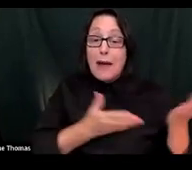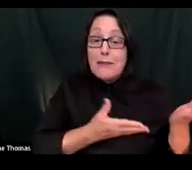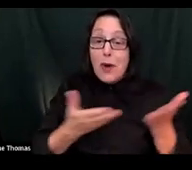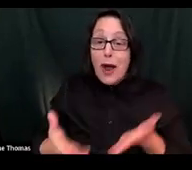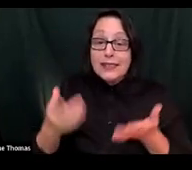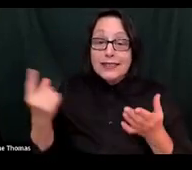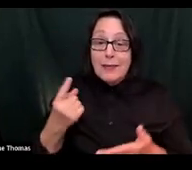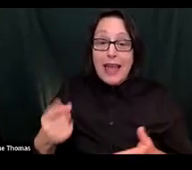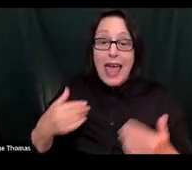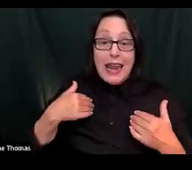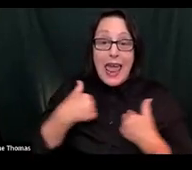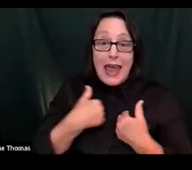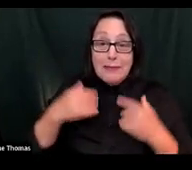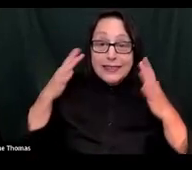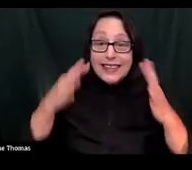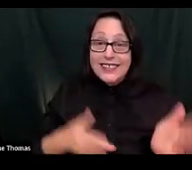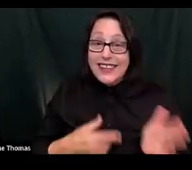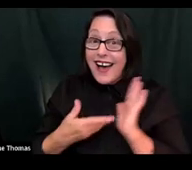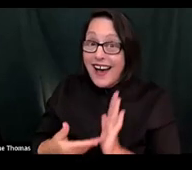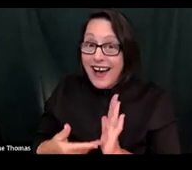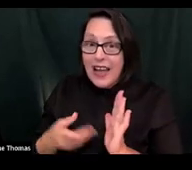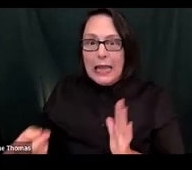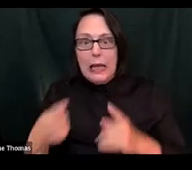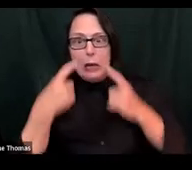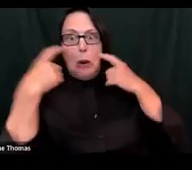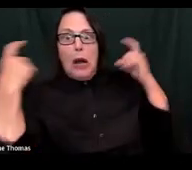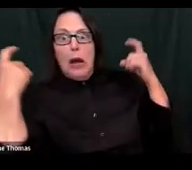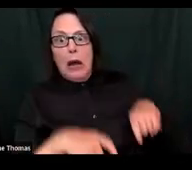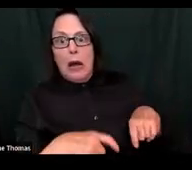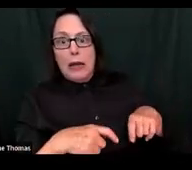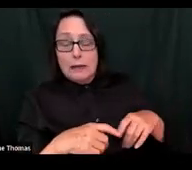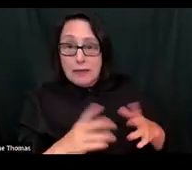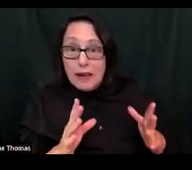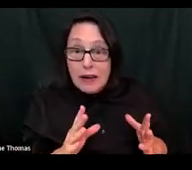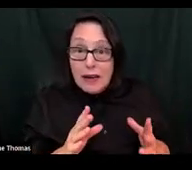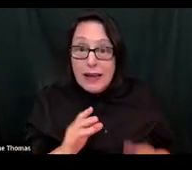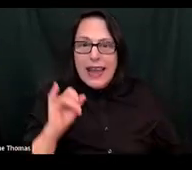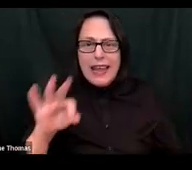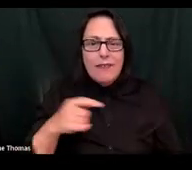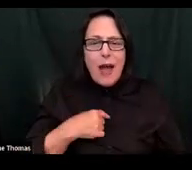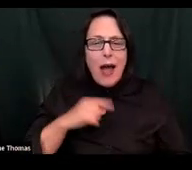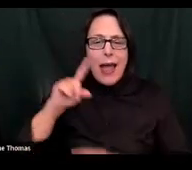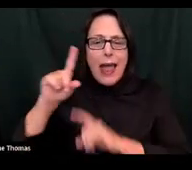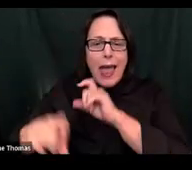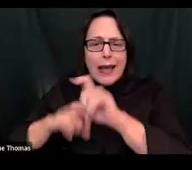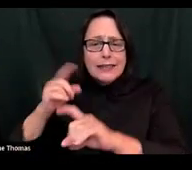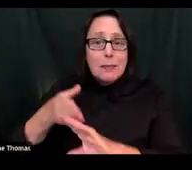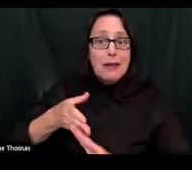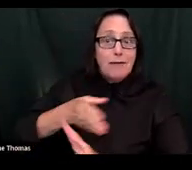had animal sounds in it and I made him cry and if I had asked the kinds of questions that we're